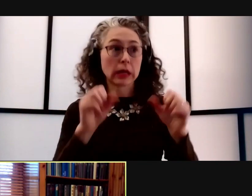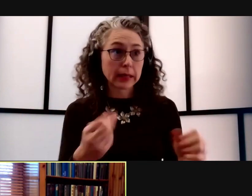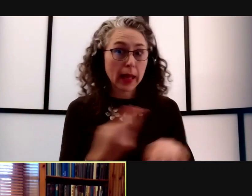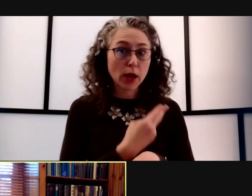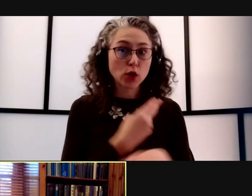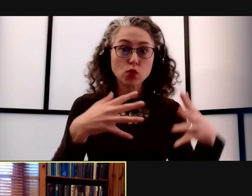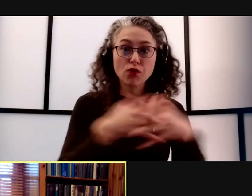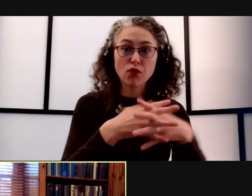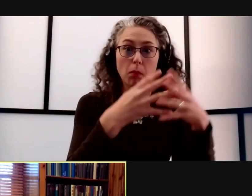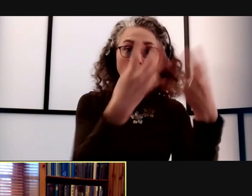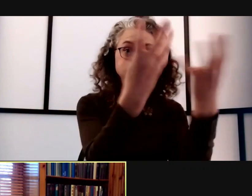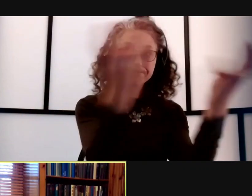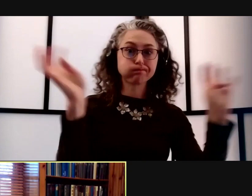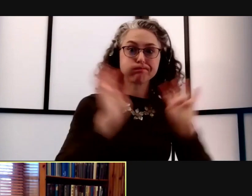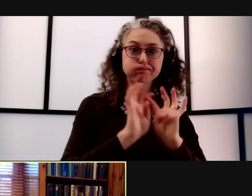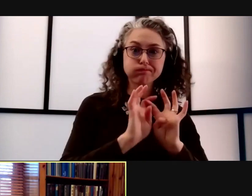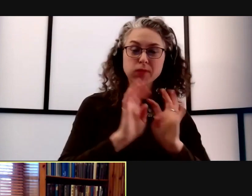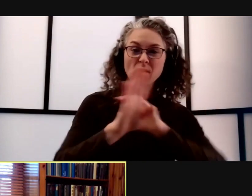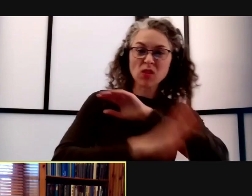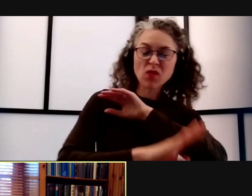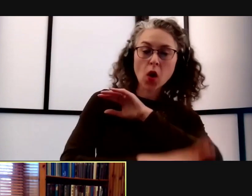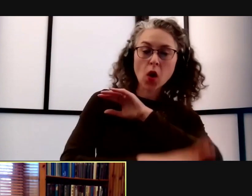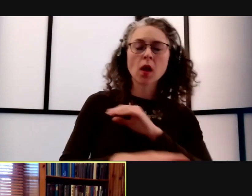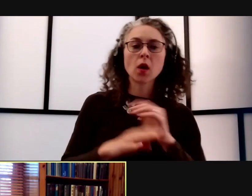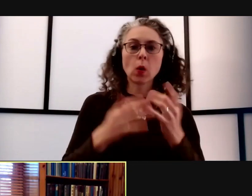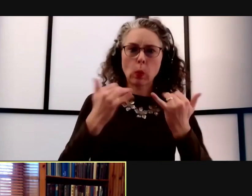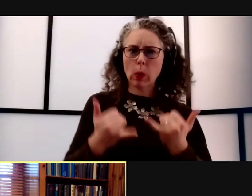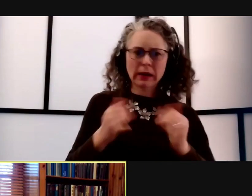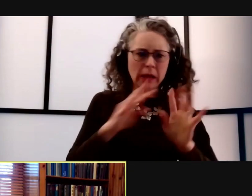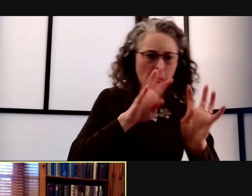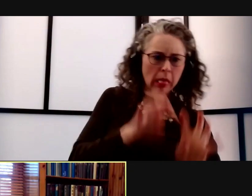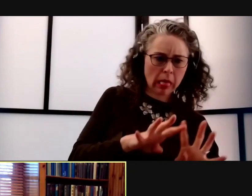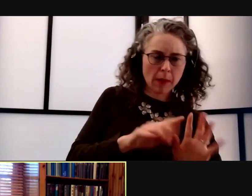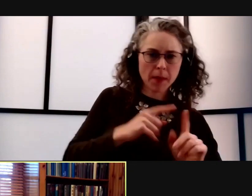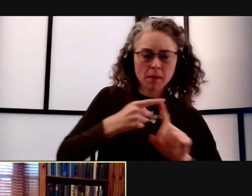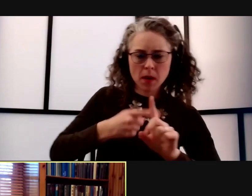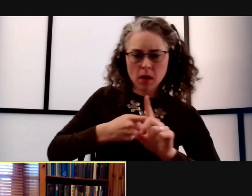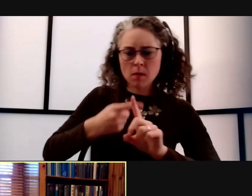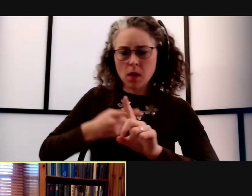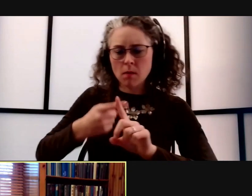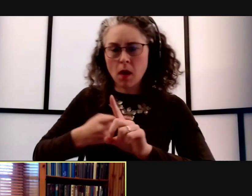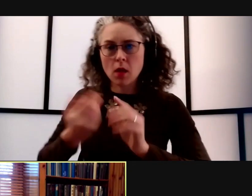So these unknowns are gonna become knowns in the months ahead as research data comes in